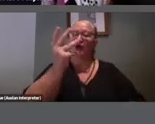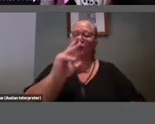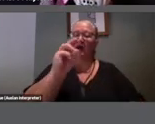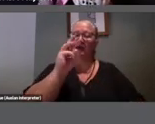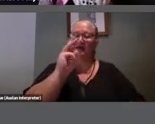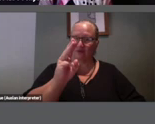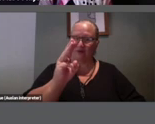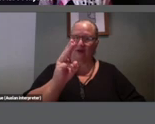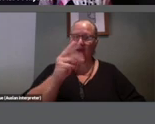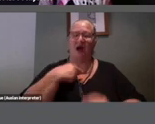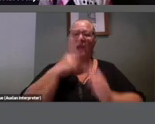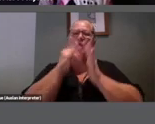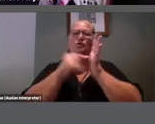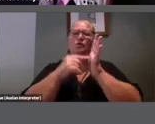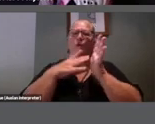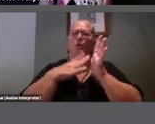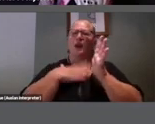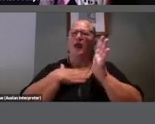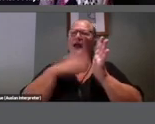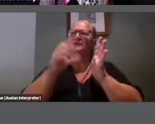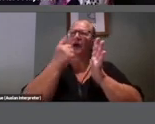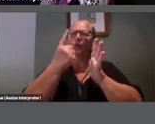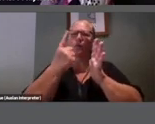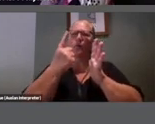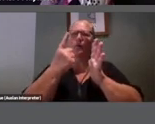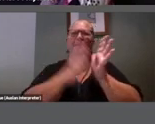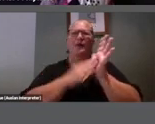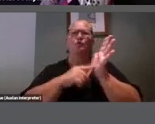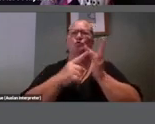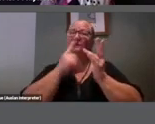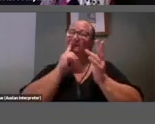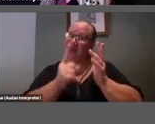just want to take a moment here to say that Australia actually has its own